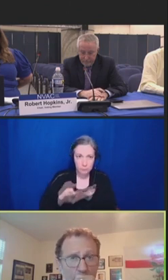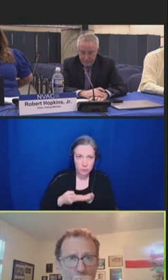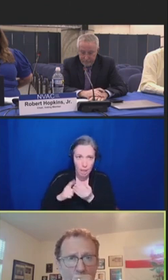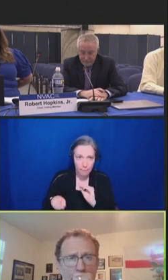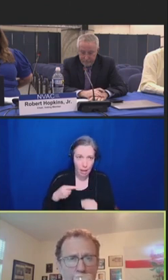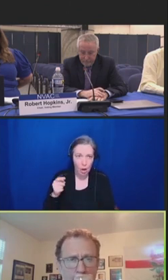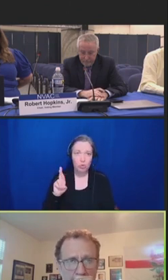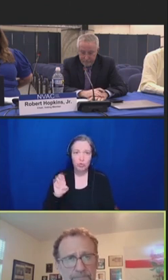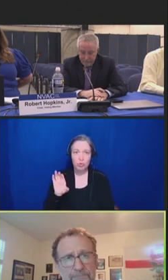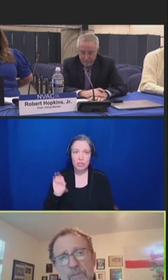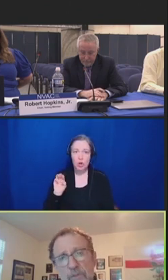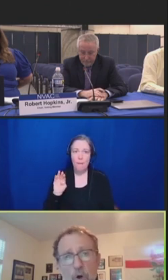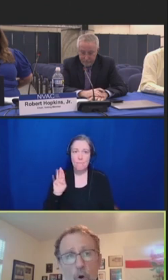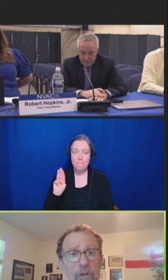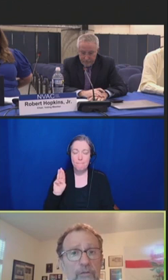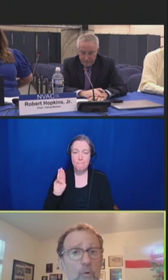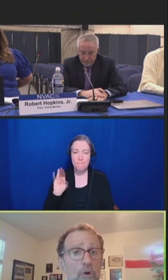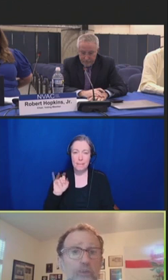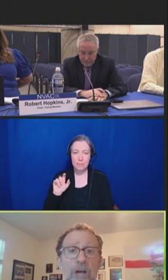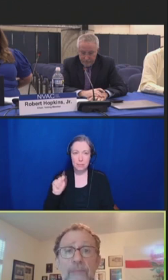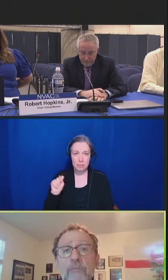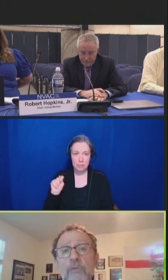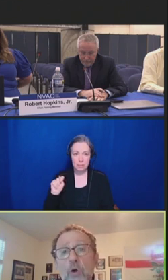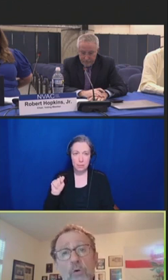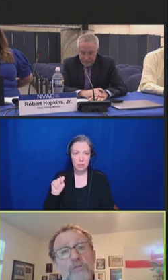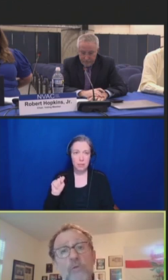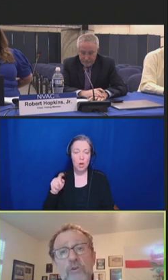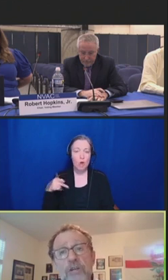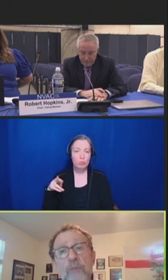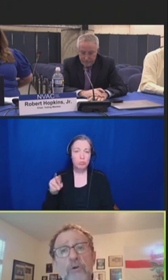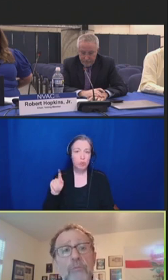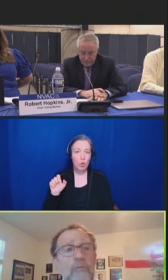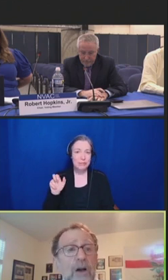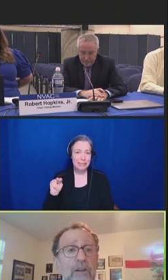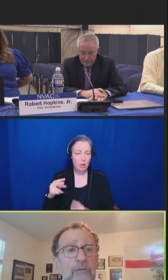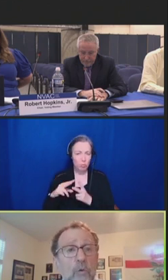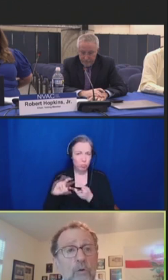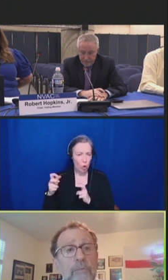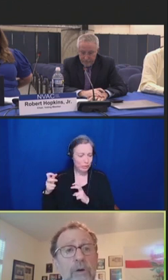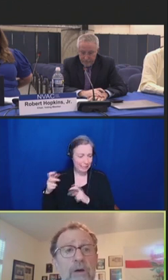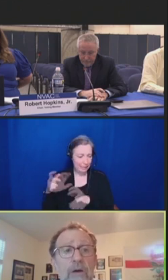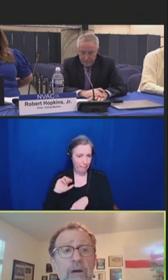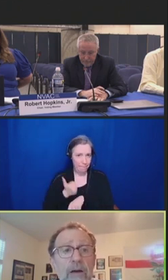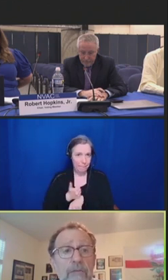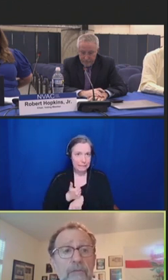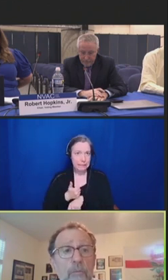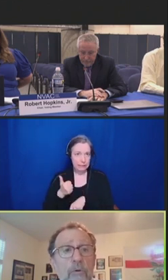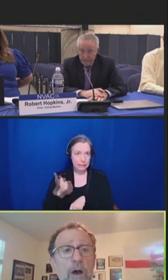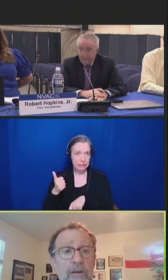The goal of the workshop -- the goals of the workshop were to provide a forum for product